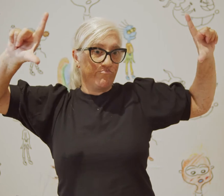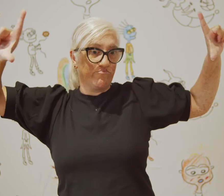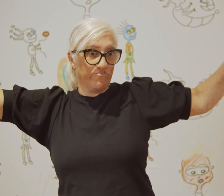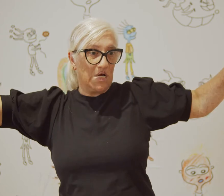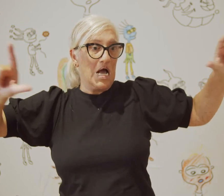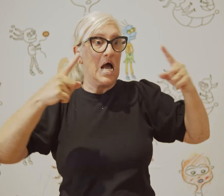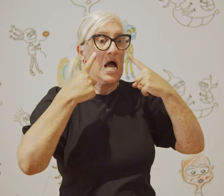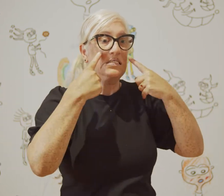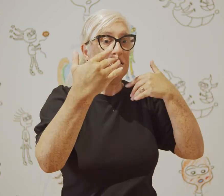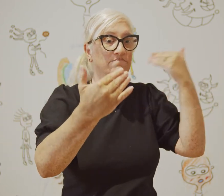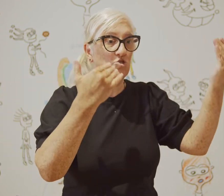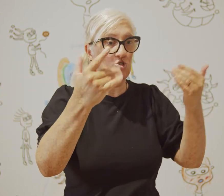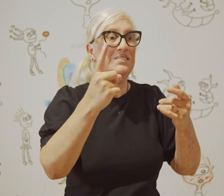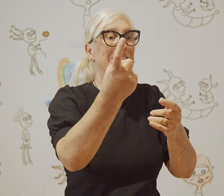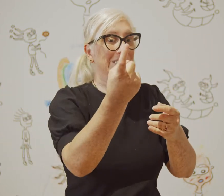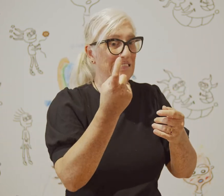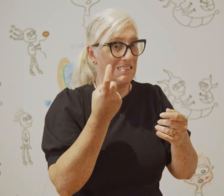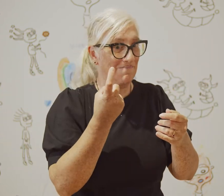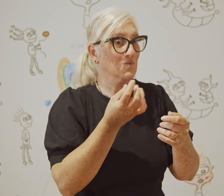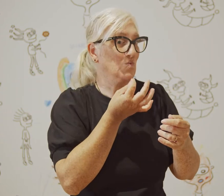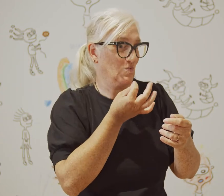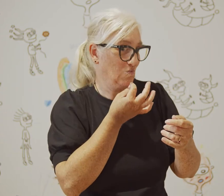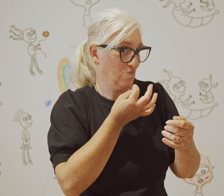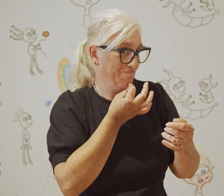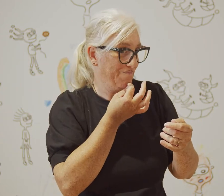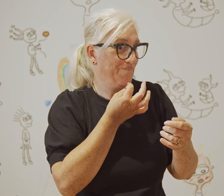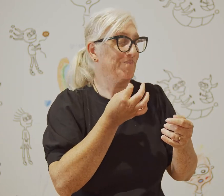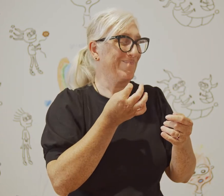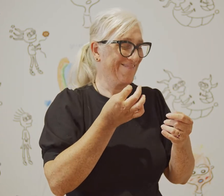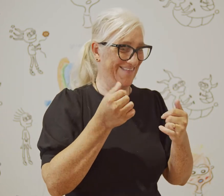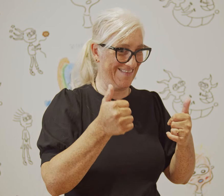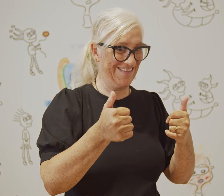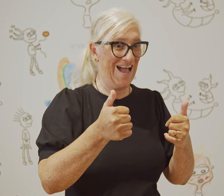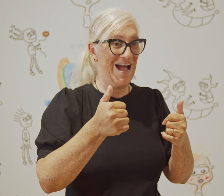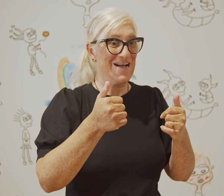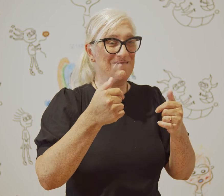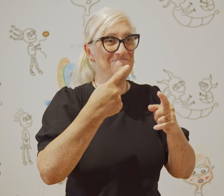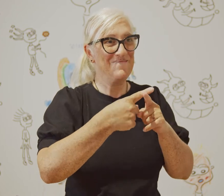and they're going to be a part of a larger exhibition which is coming soon.